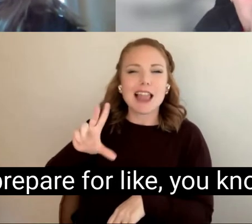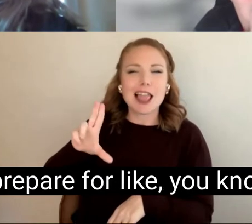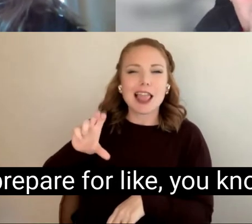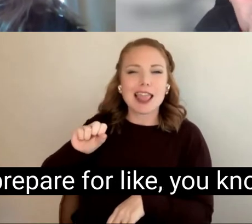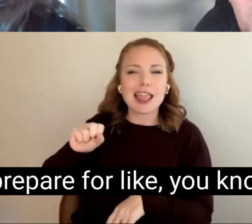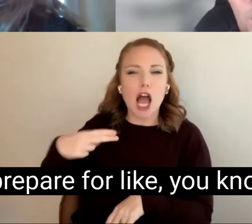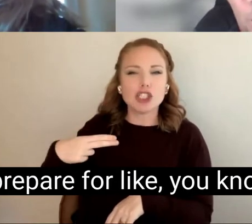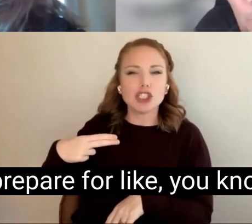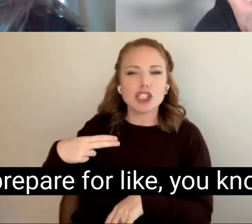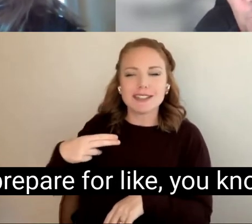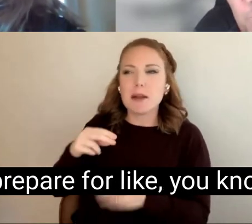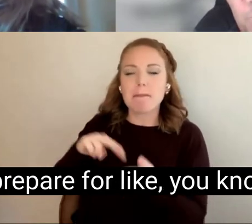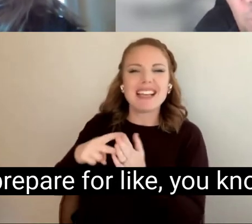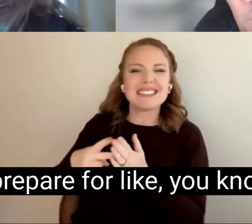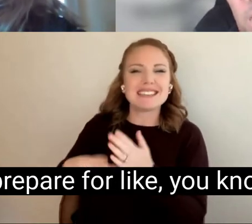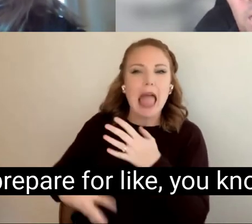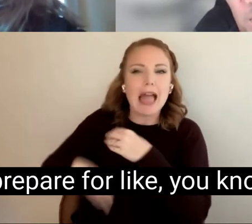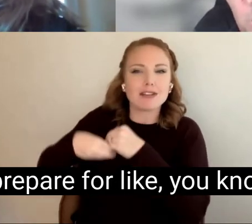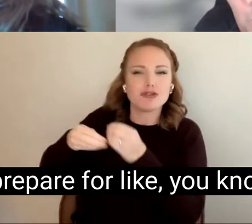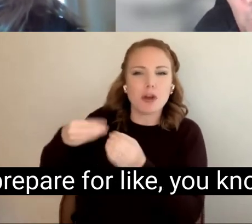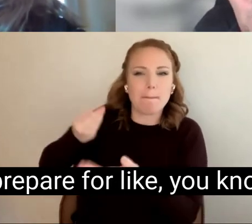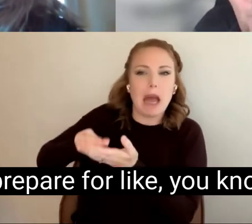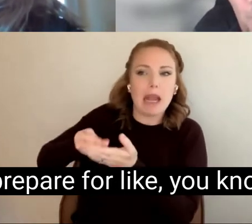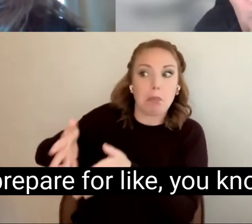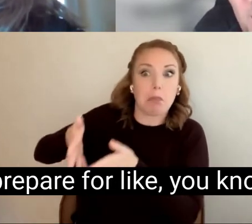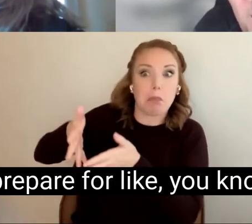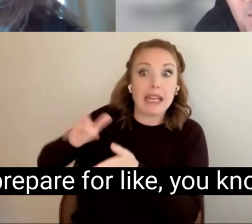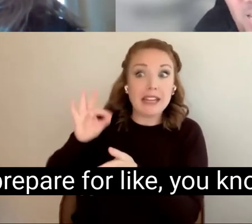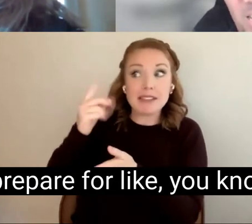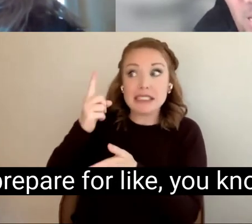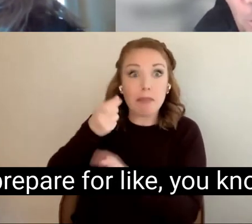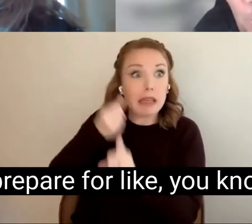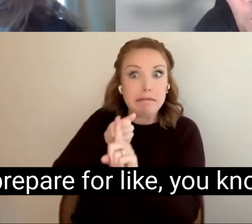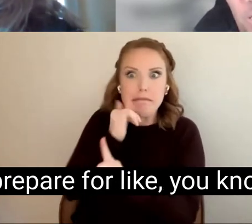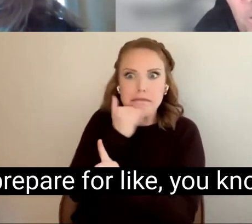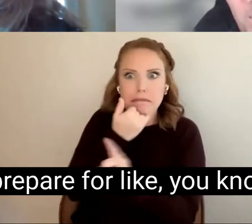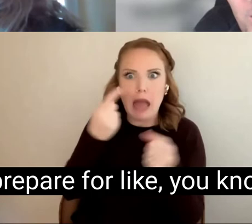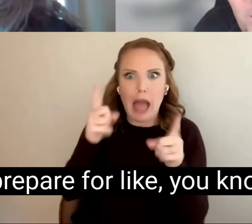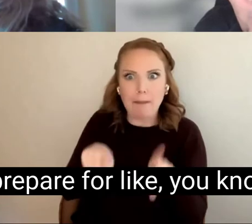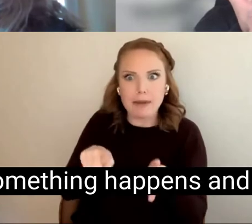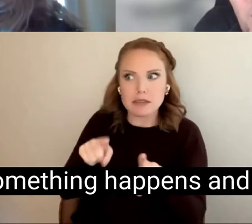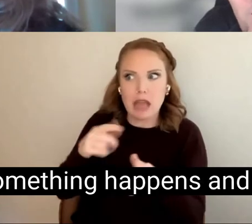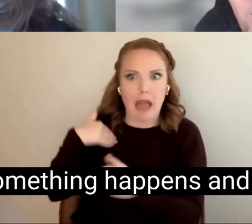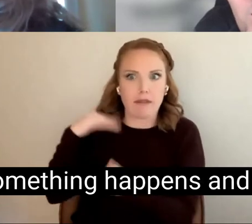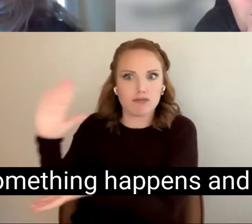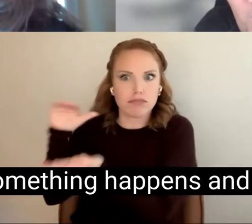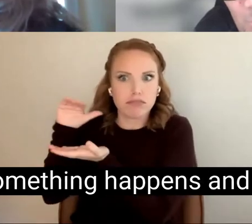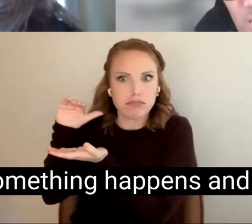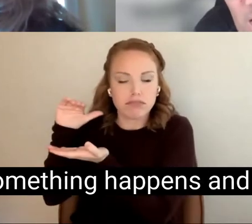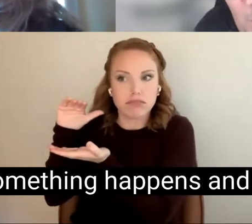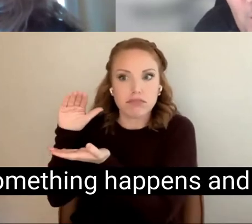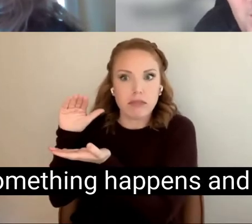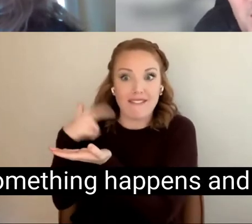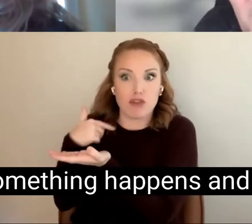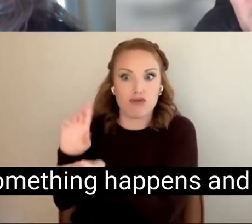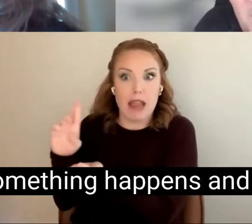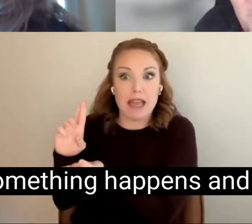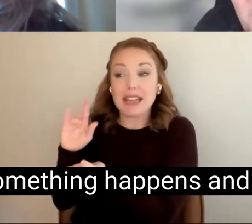I like to prepare for like, you know, you were like something happens and I need to,